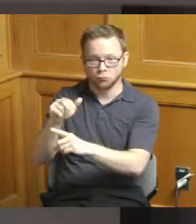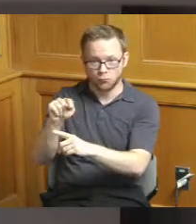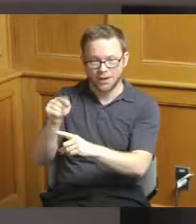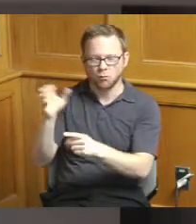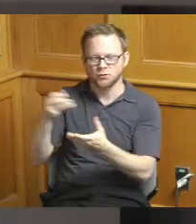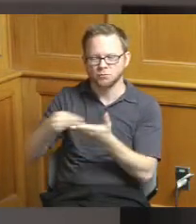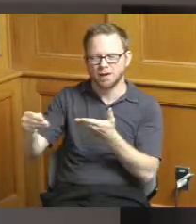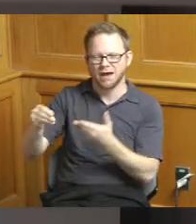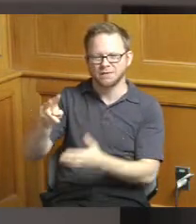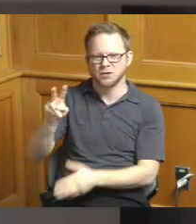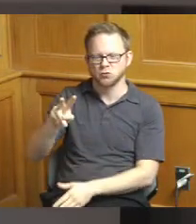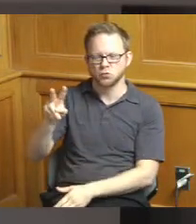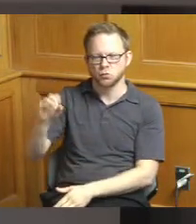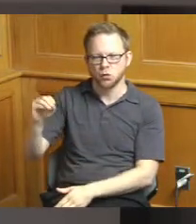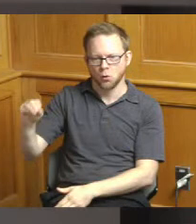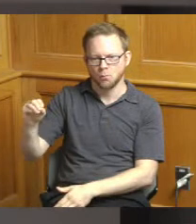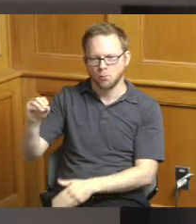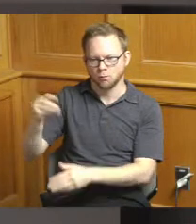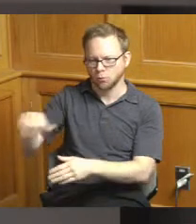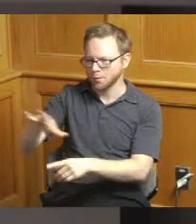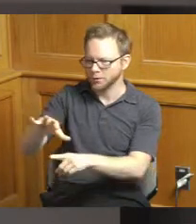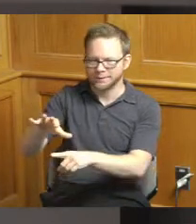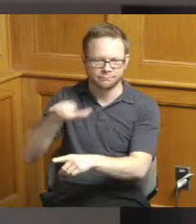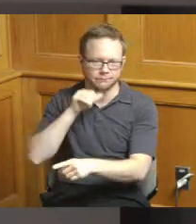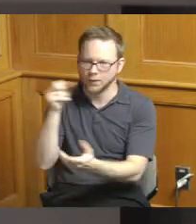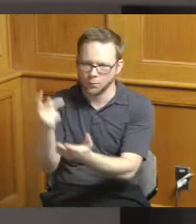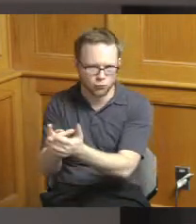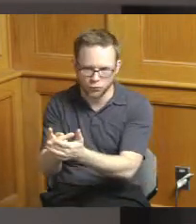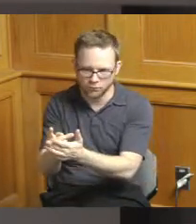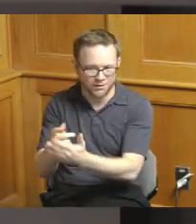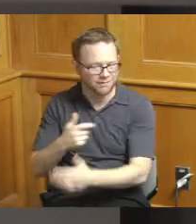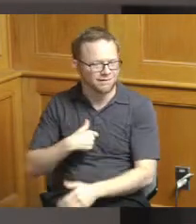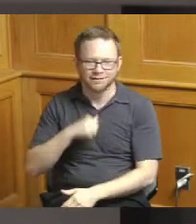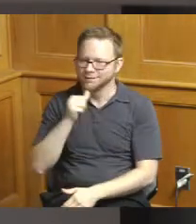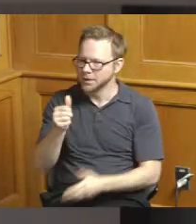they didn't get it we won't be recommending them for those community impact grant funds